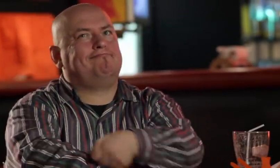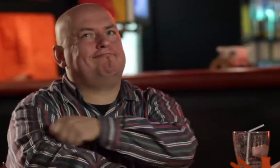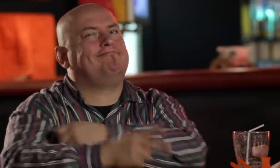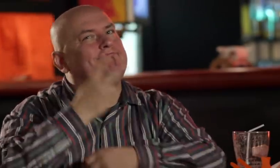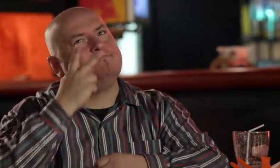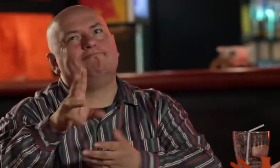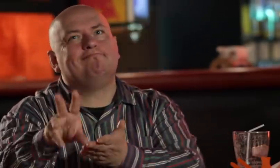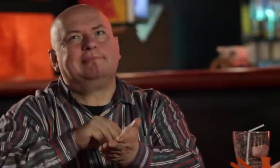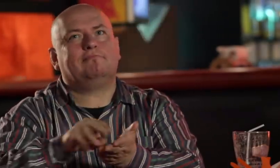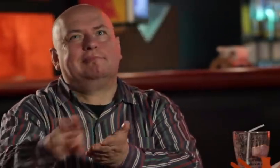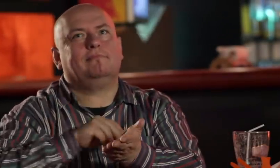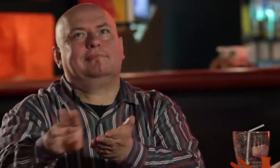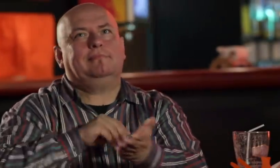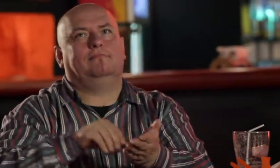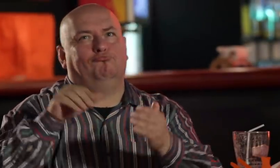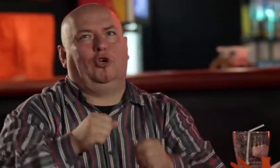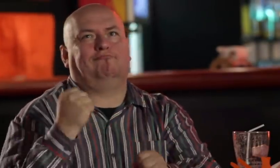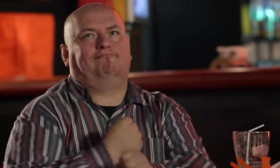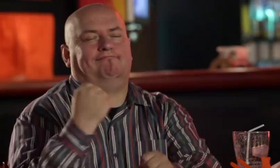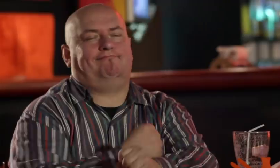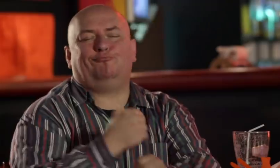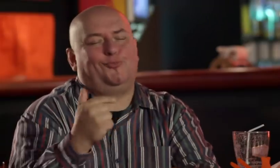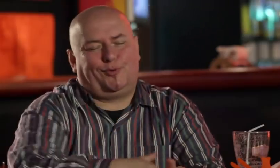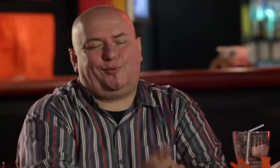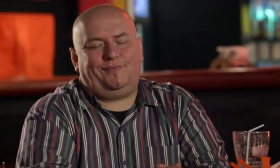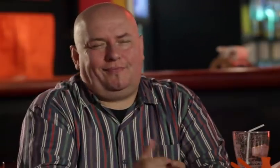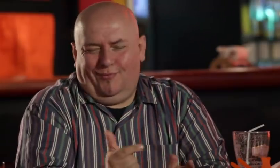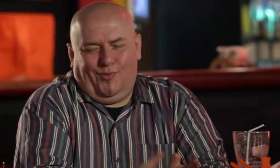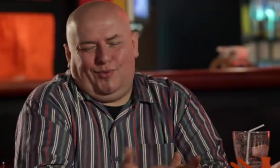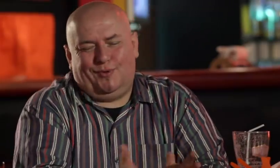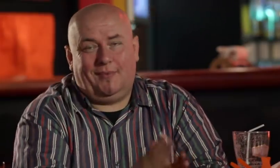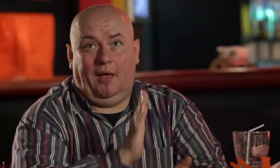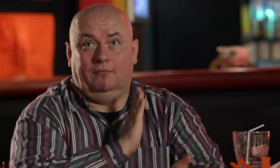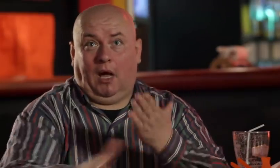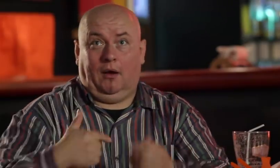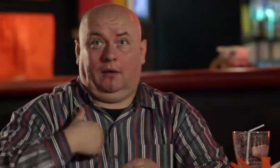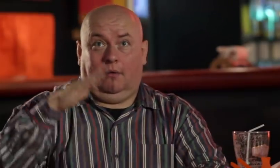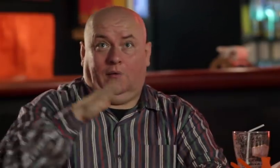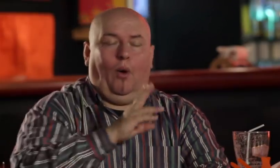we should take example of them, set our shoulders to the wheel and work hard. Its the right thing to do.